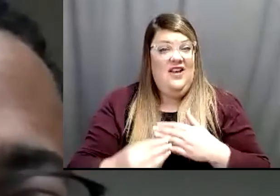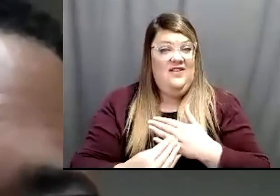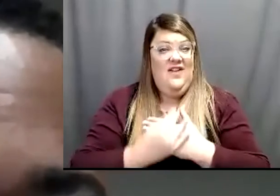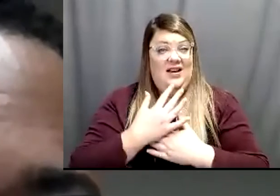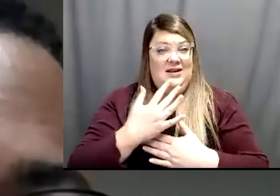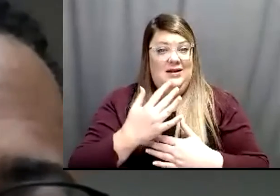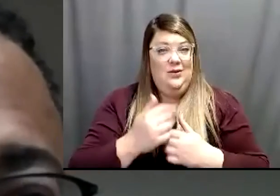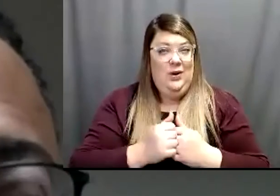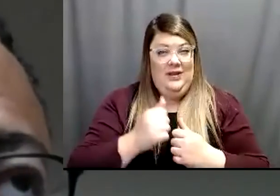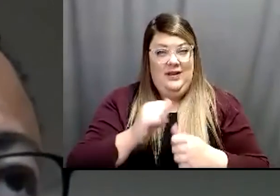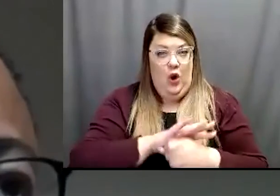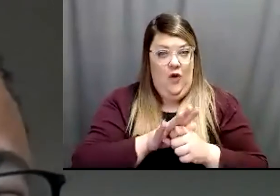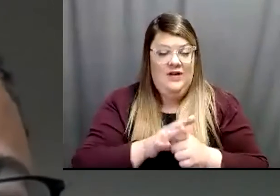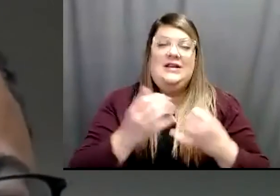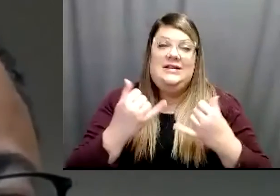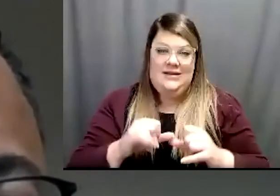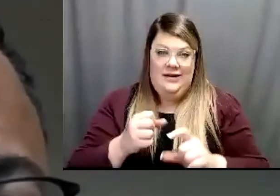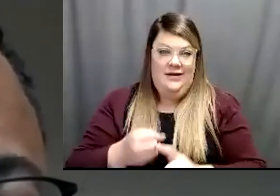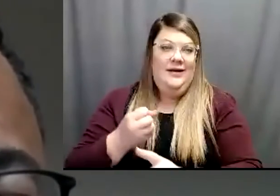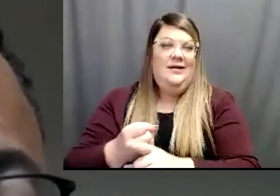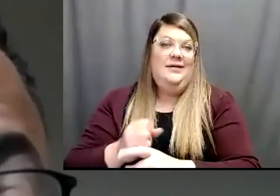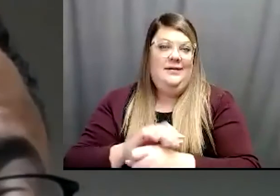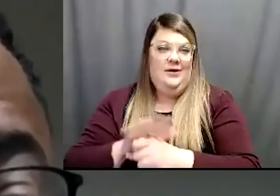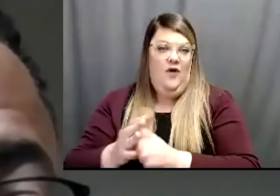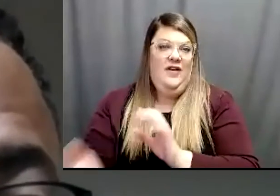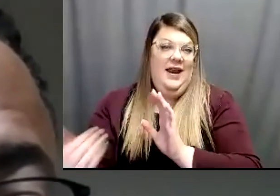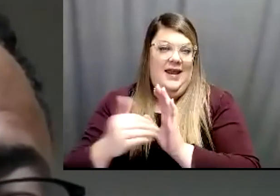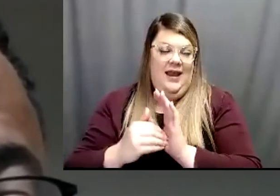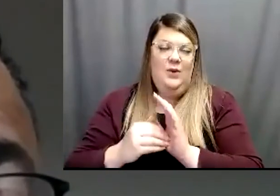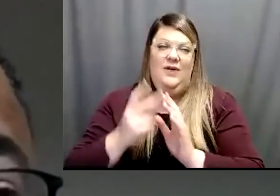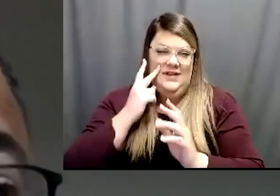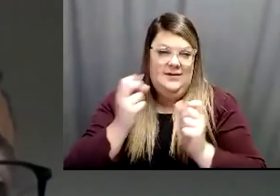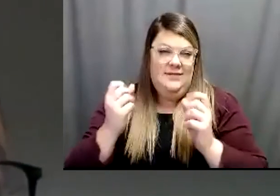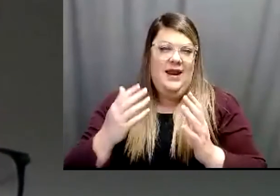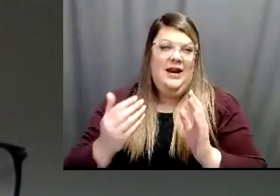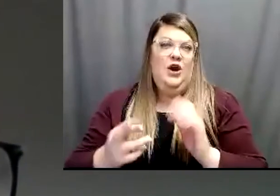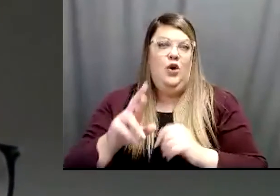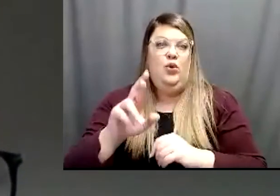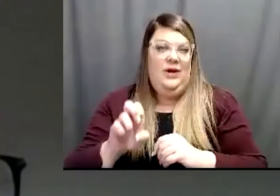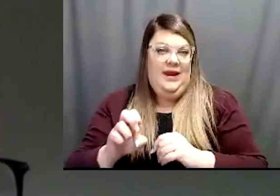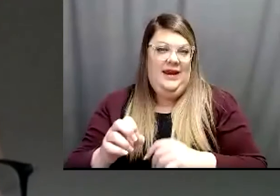again. We've seen a lot of cases of reinfection. We do know that if you get the vaccine you